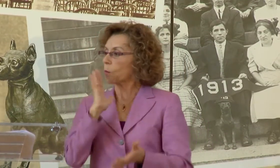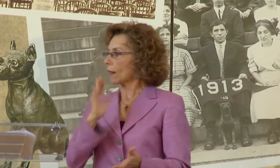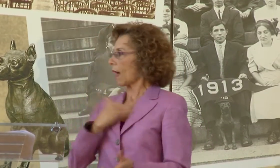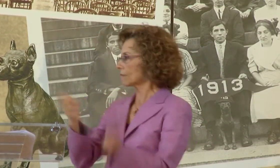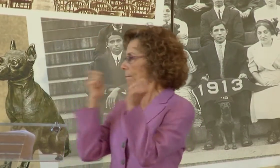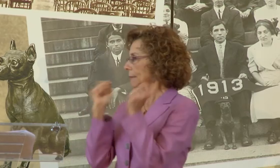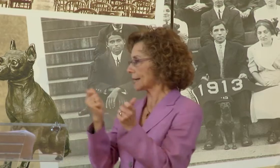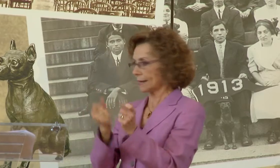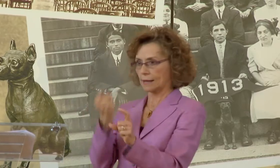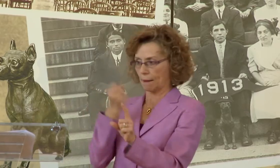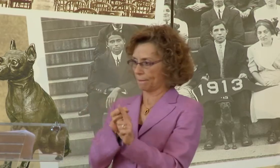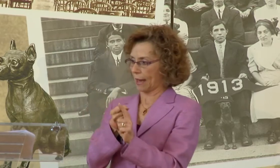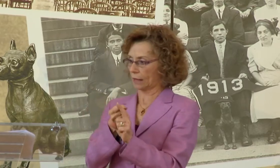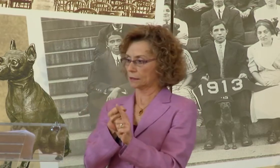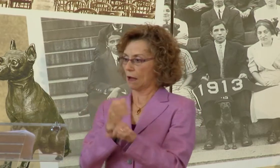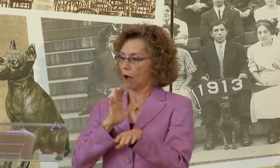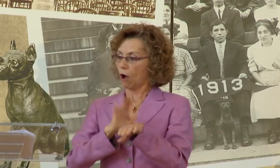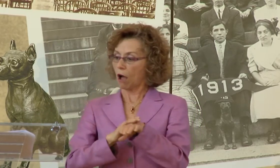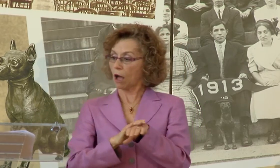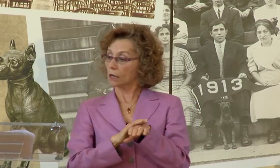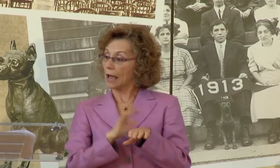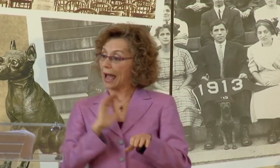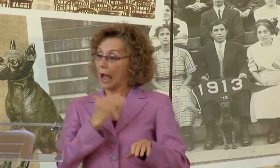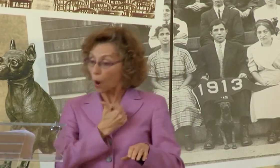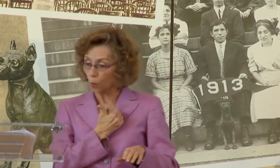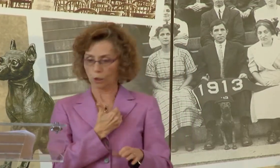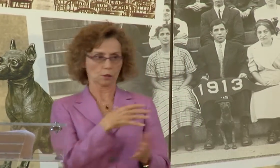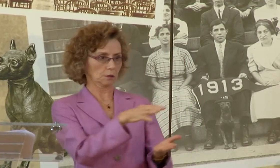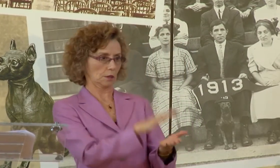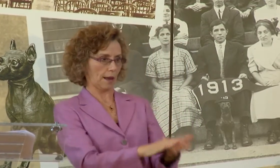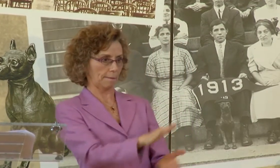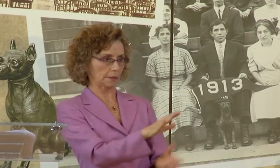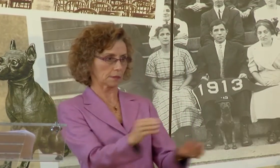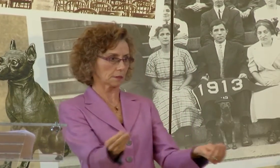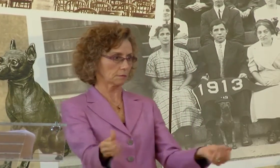THIS DYNAMIC PARTNERSHIP WILL HAVE AN IMMEDIATE IMPACT ON OUR